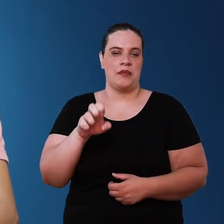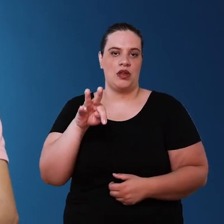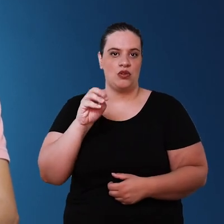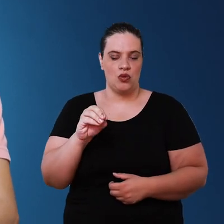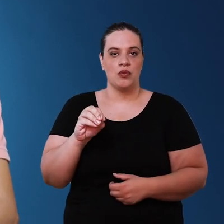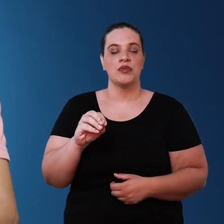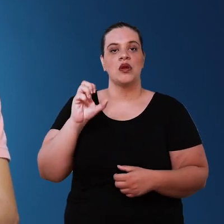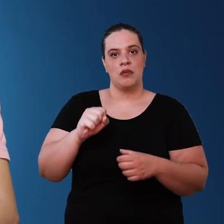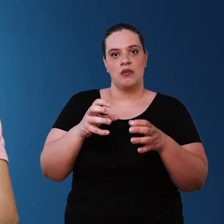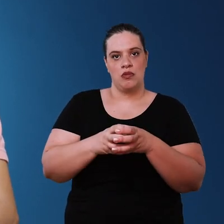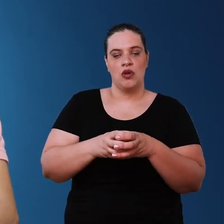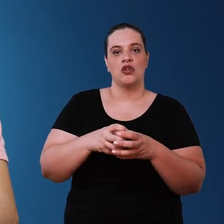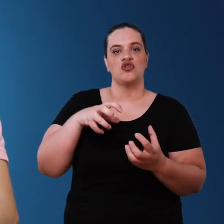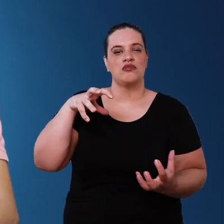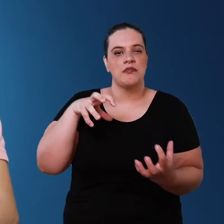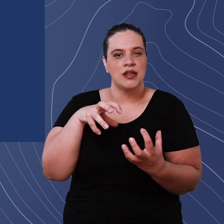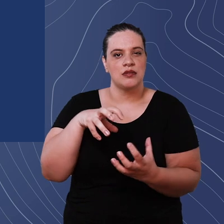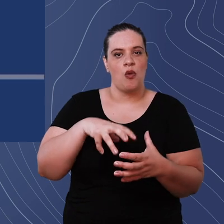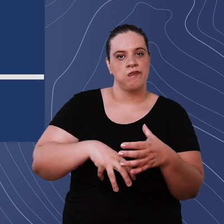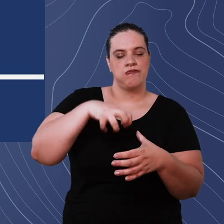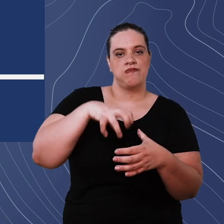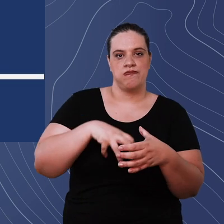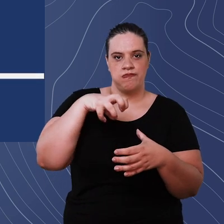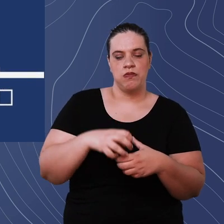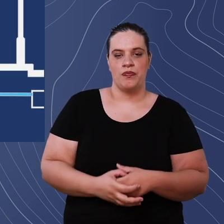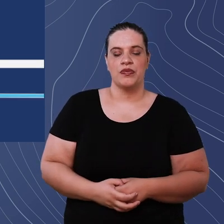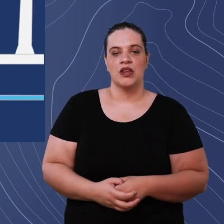booster pump or a pressurizing pump pressurizing pump It is an electrical mechanism